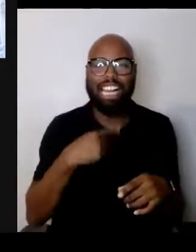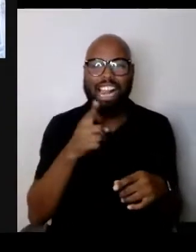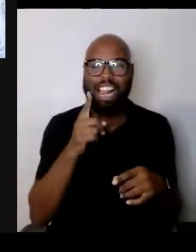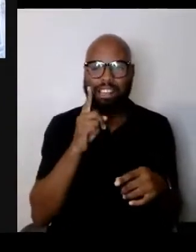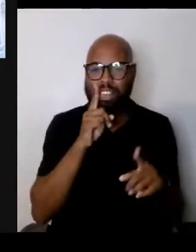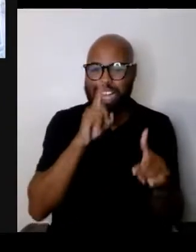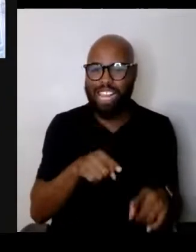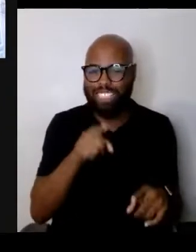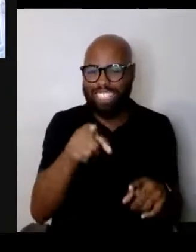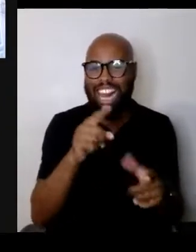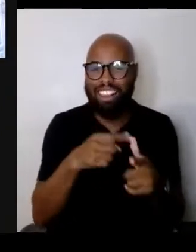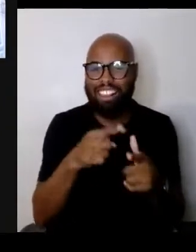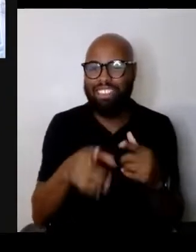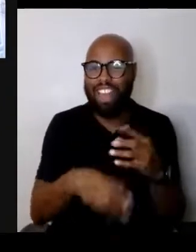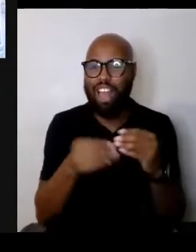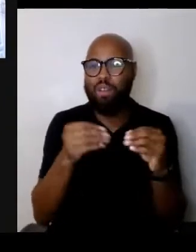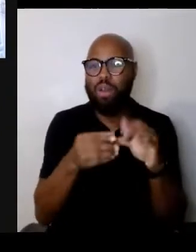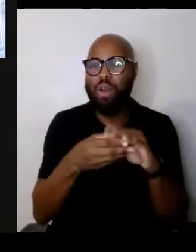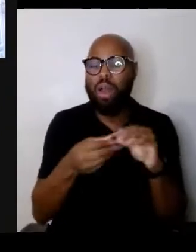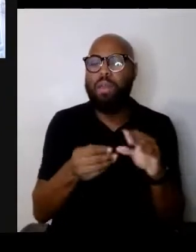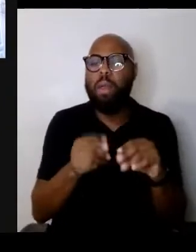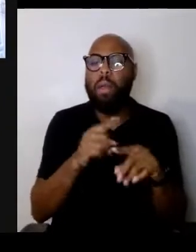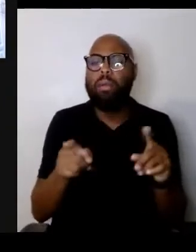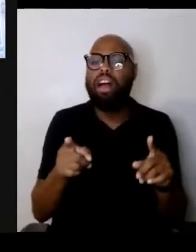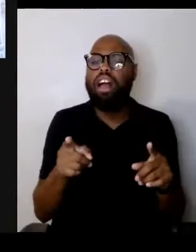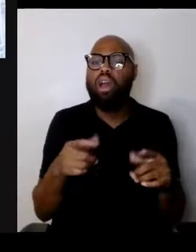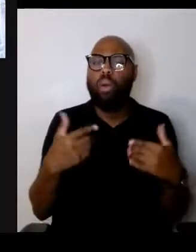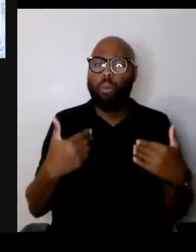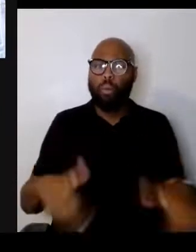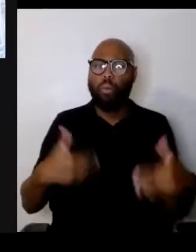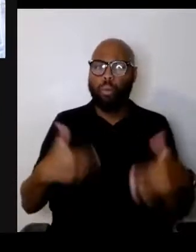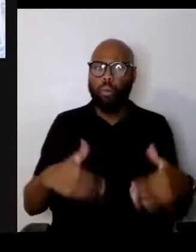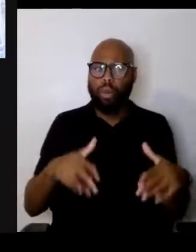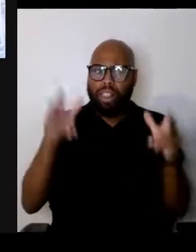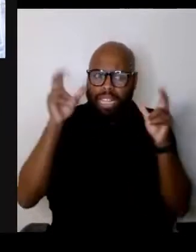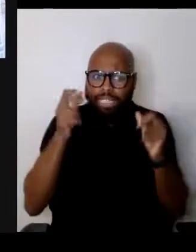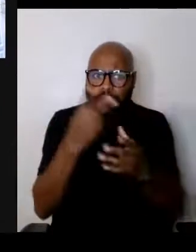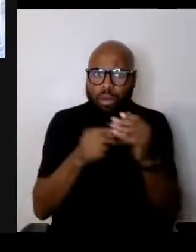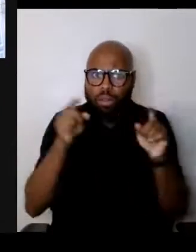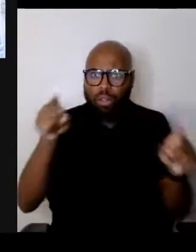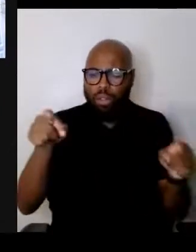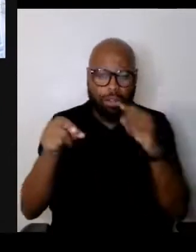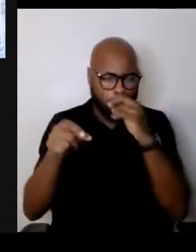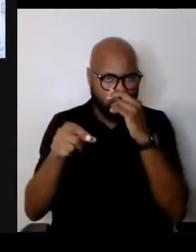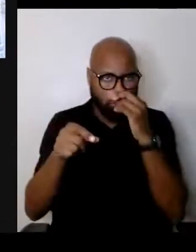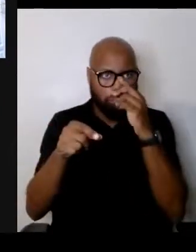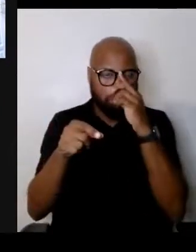The thing that striked me listening to you is it seems to me that one of the great problems